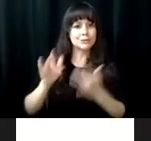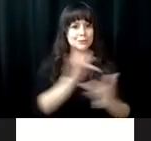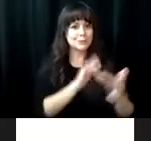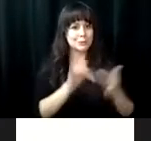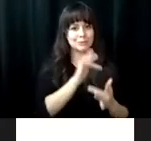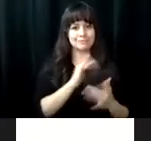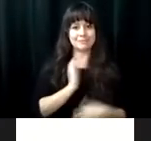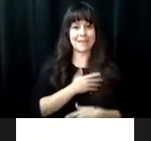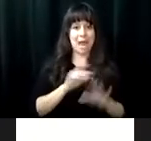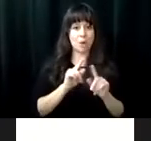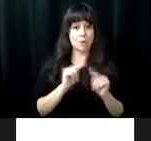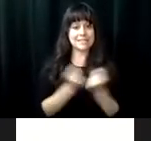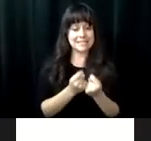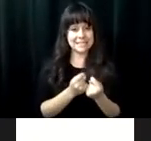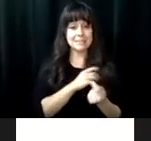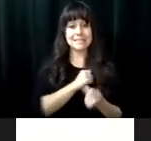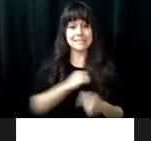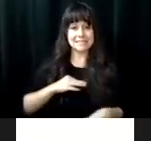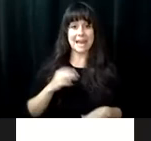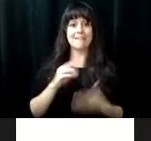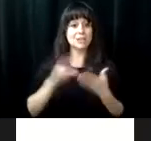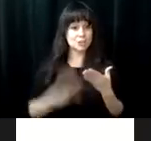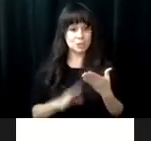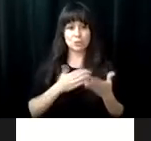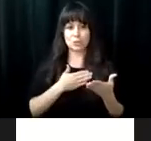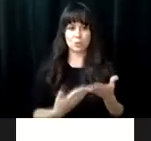is all about to take a tour of VRCBVI.